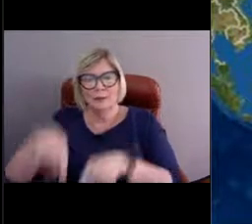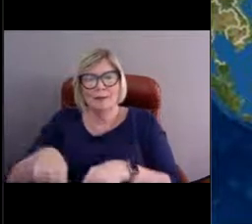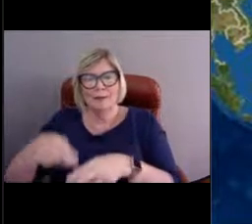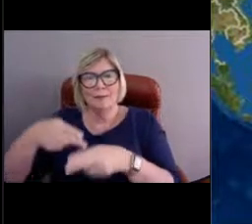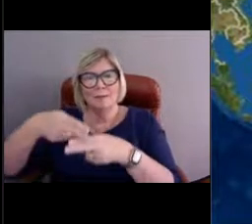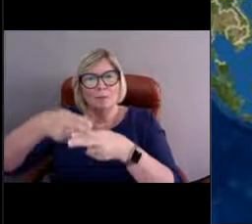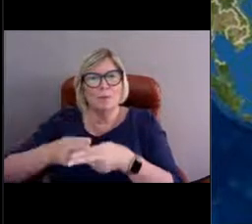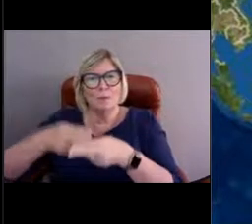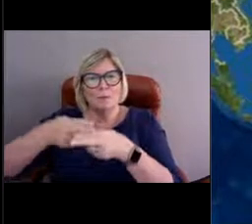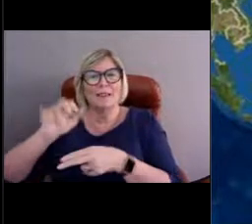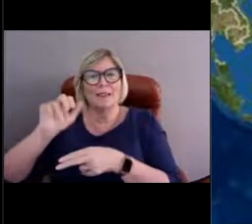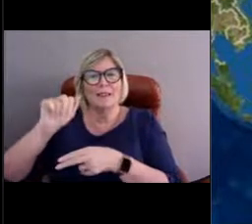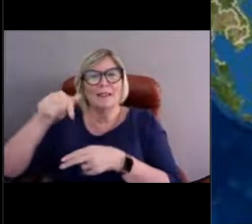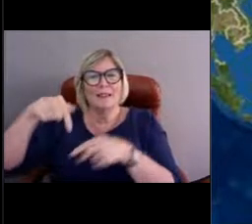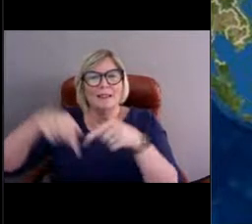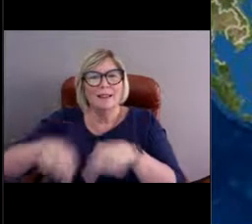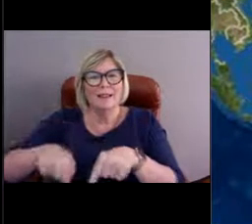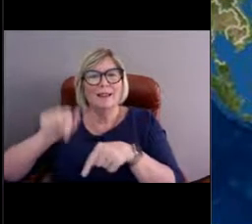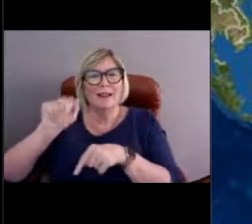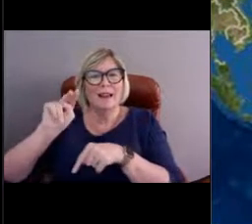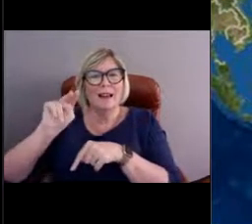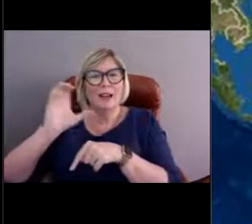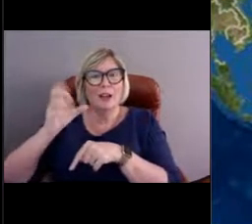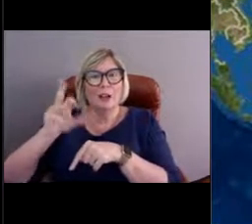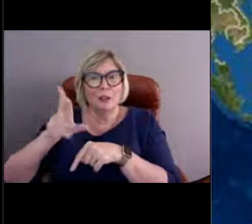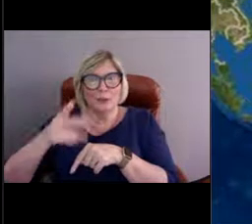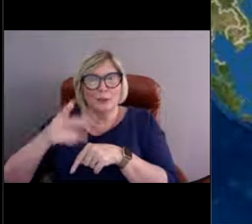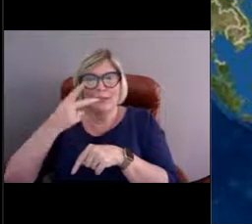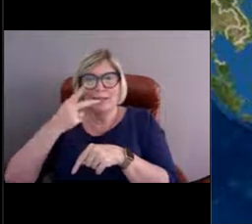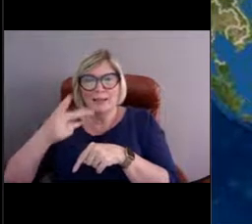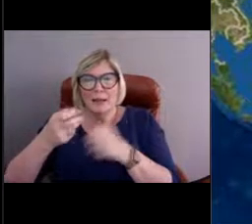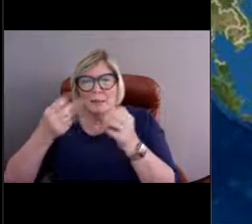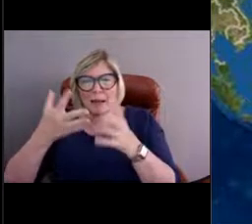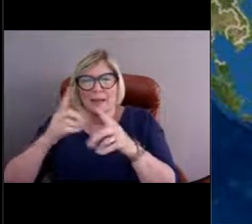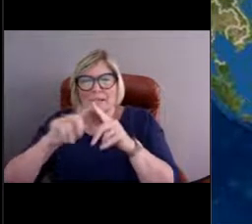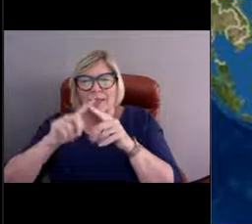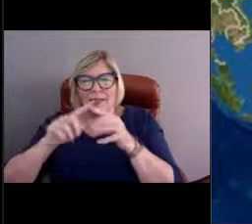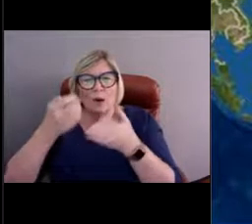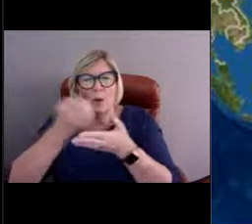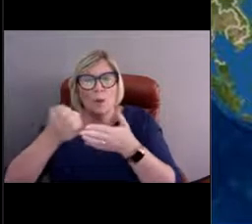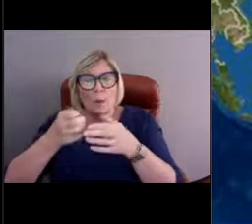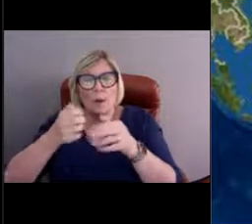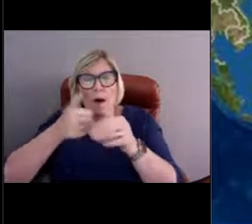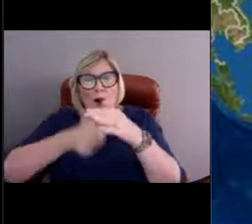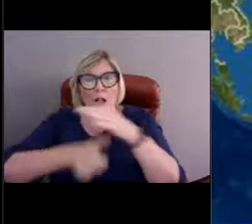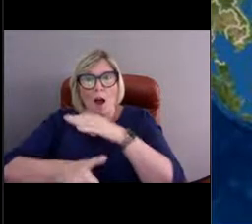you have that surface buoy, and there's a lot of different equipment below the surface of the water